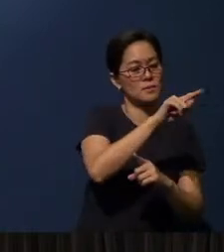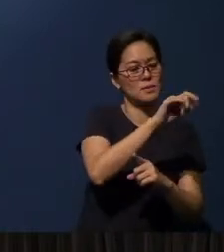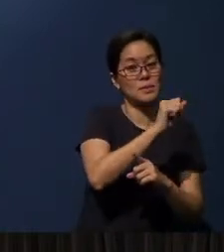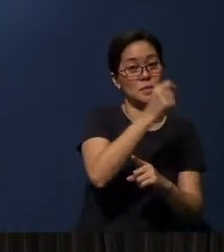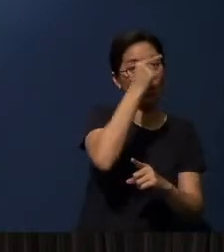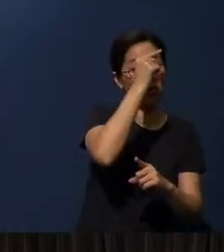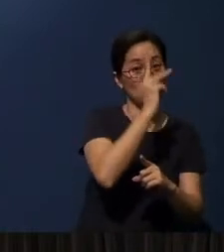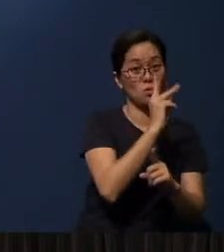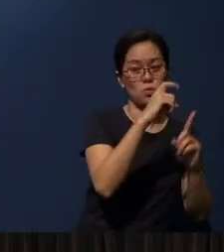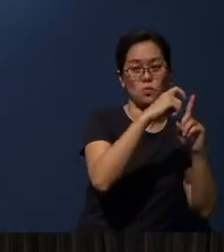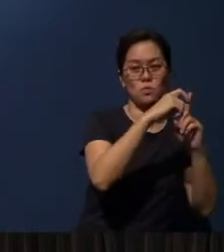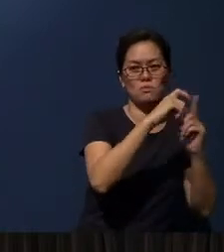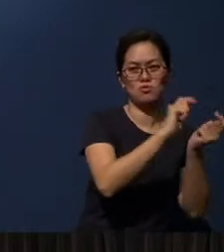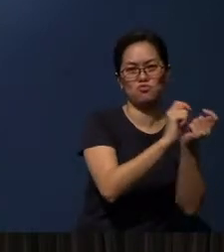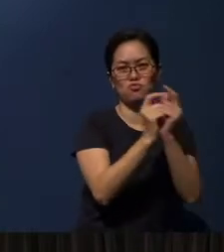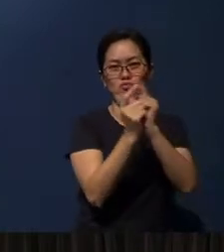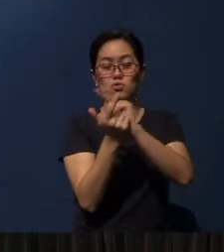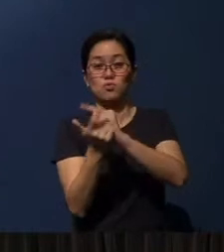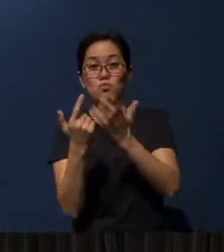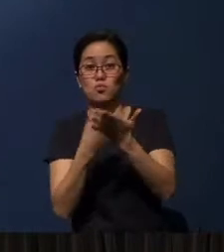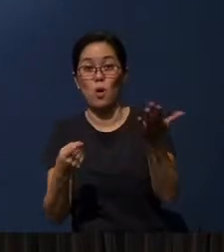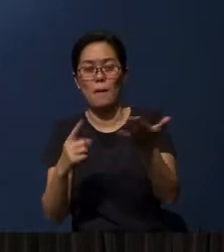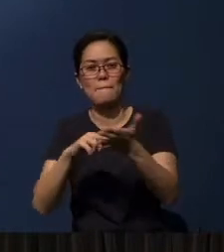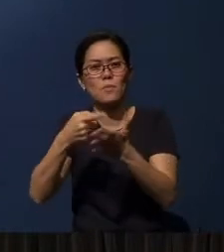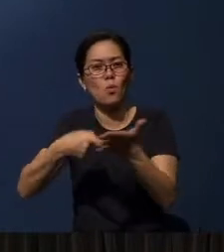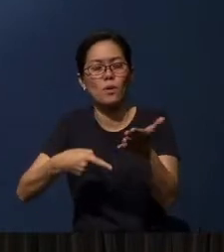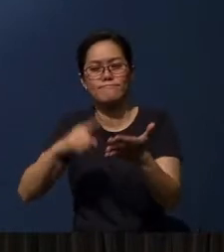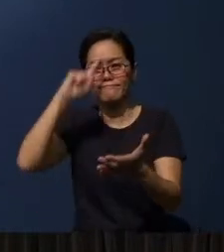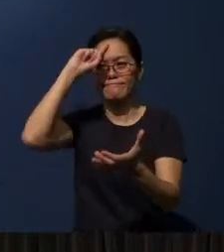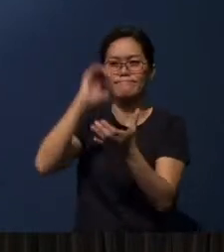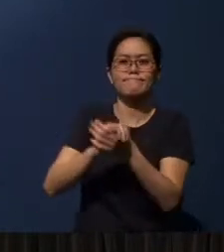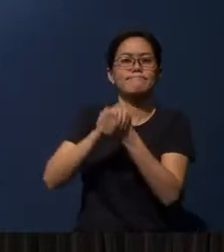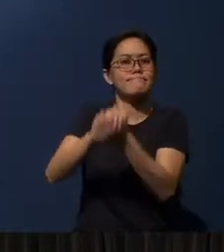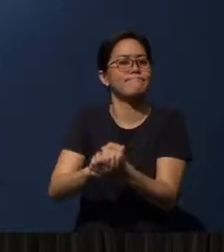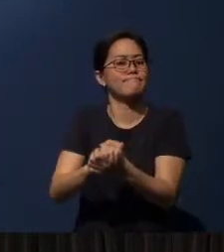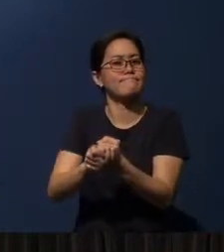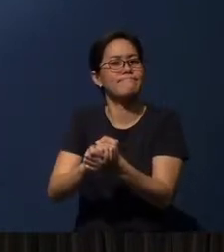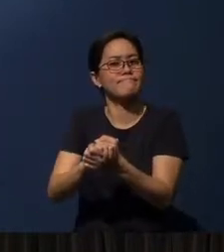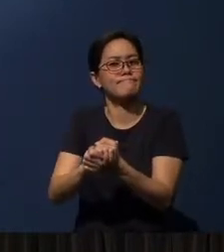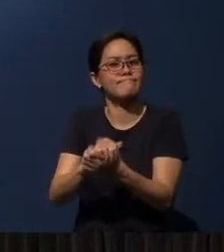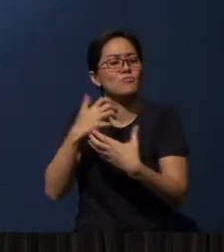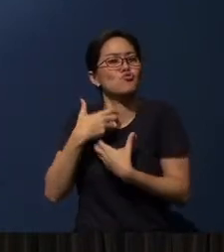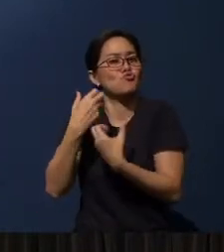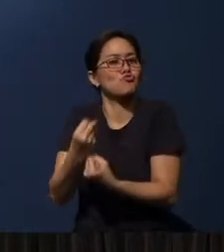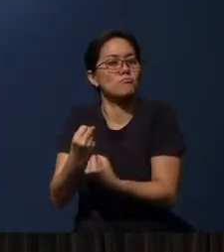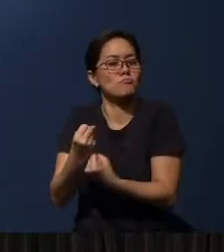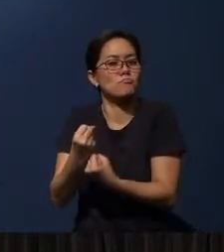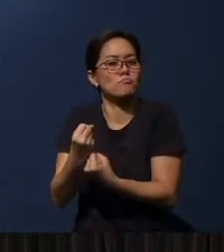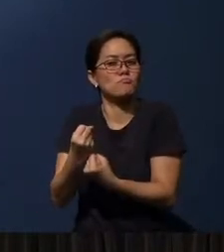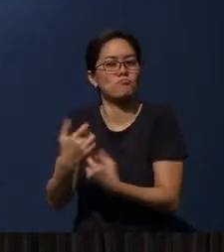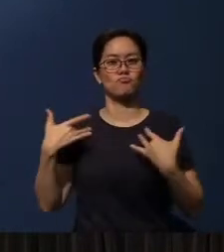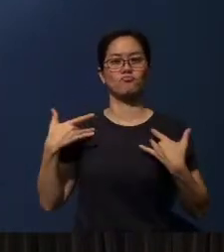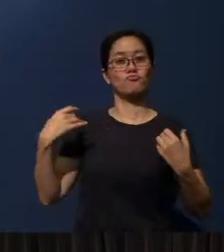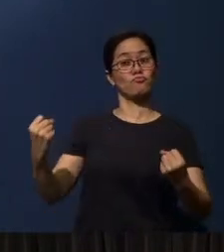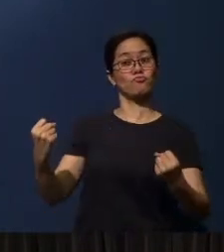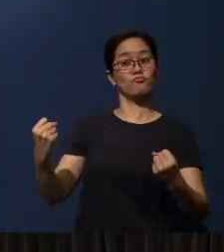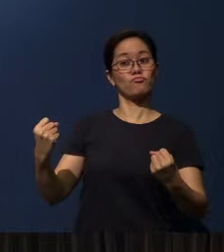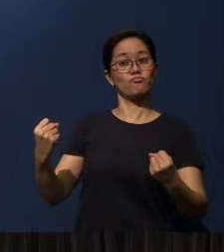and is often translated as meaning “belief, trust, confidence”,